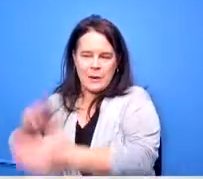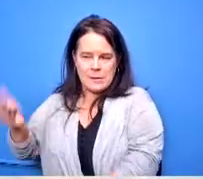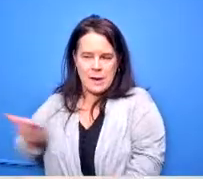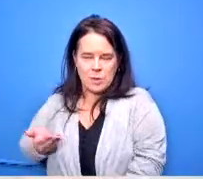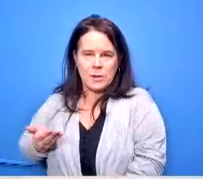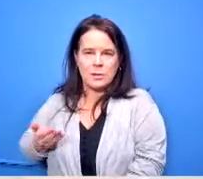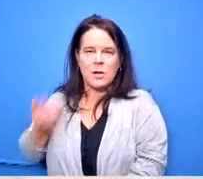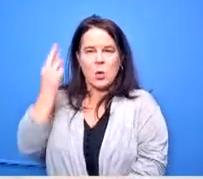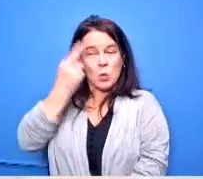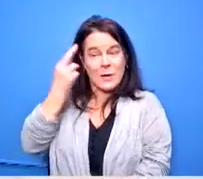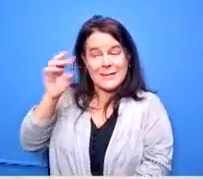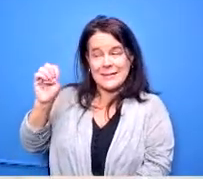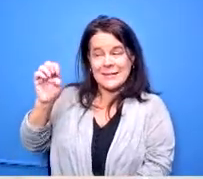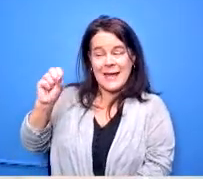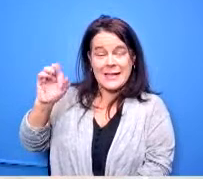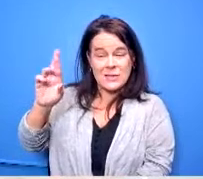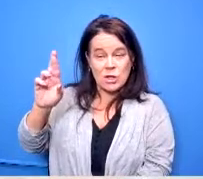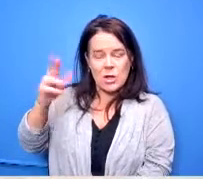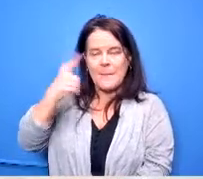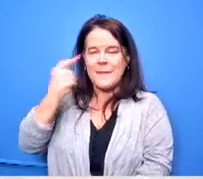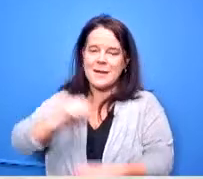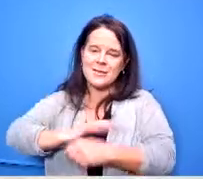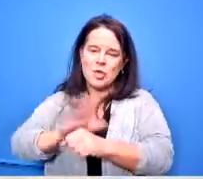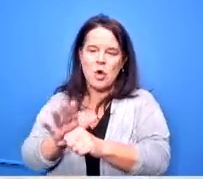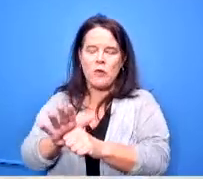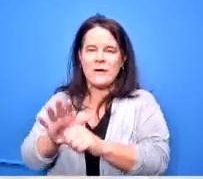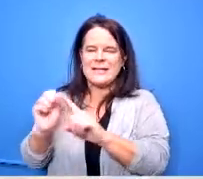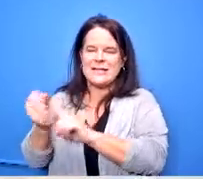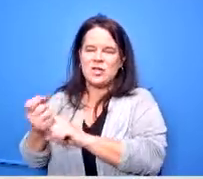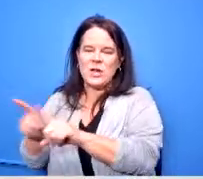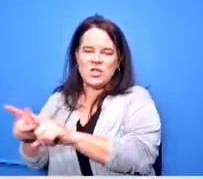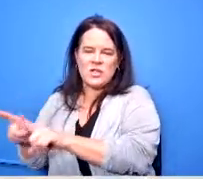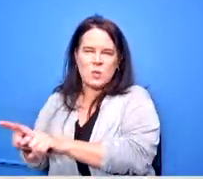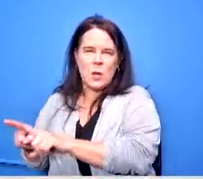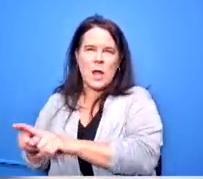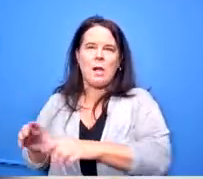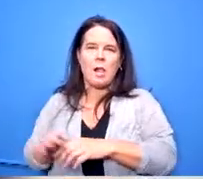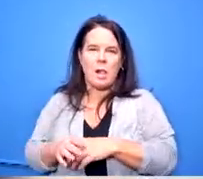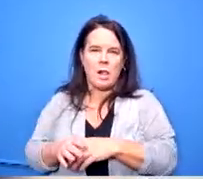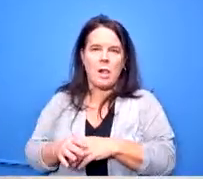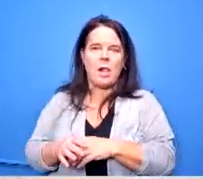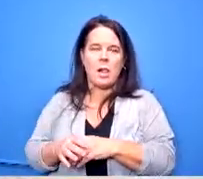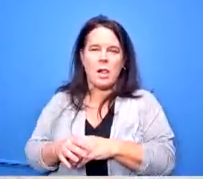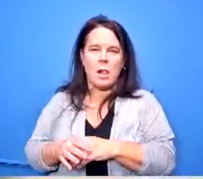because it's for covet situations as well you're allowed to use it to still keep kids less kids